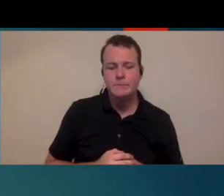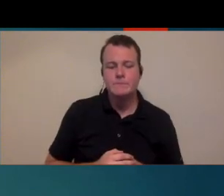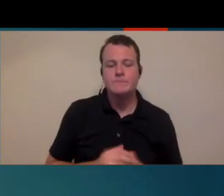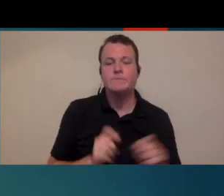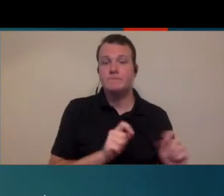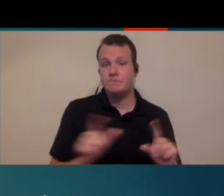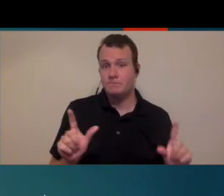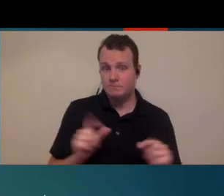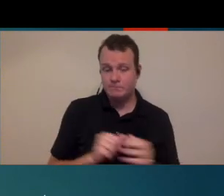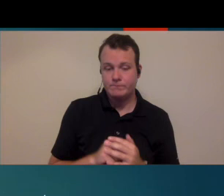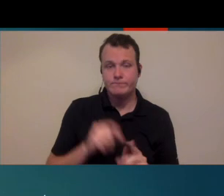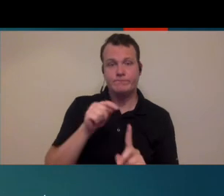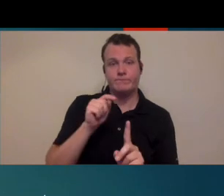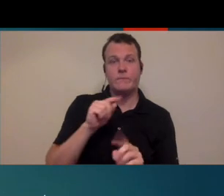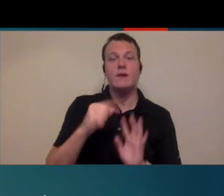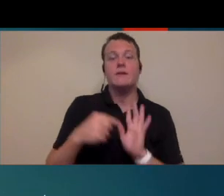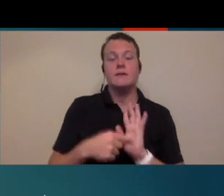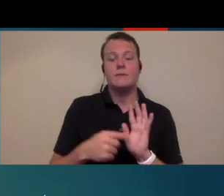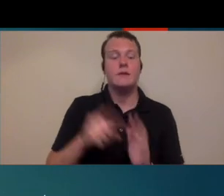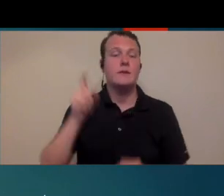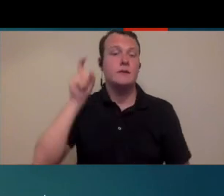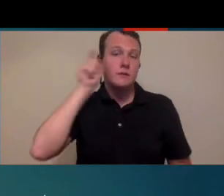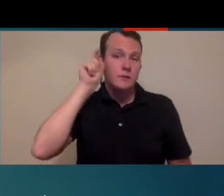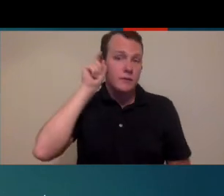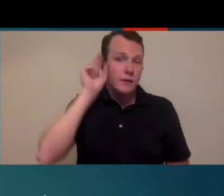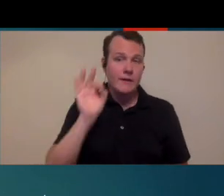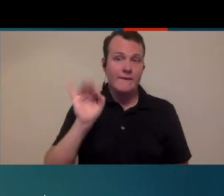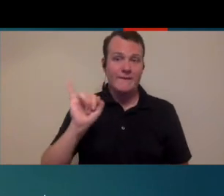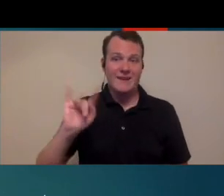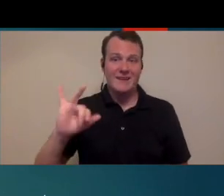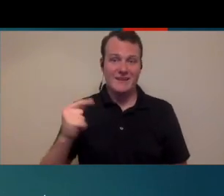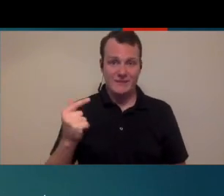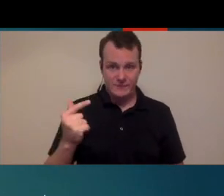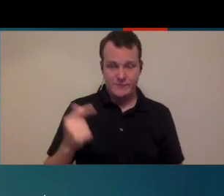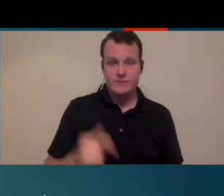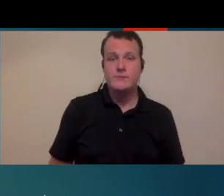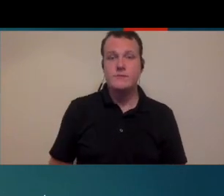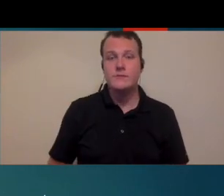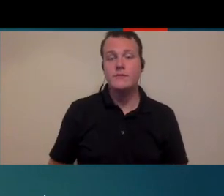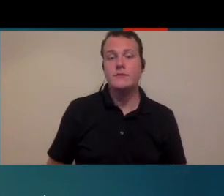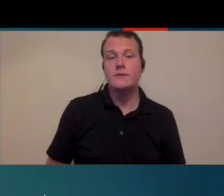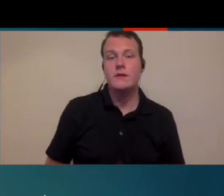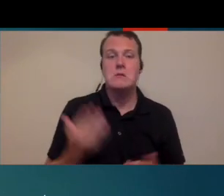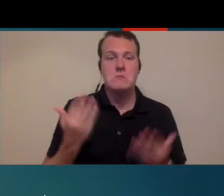next slide. another example of that's a hearing aid fitting. so you might be able